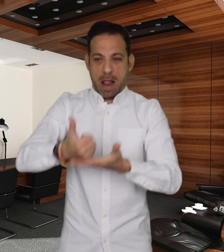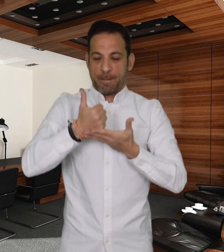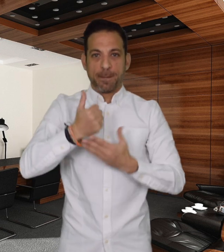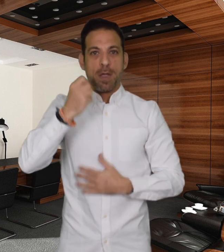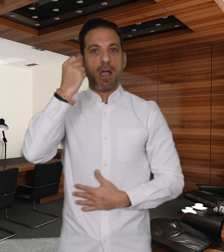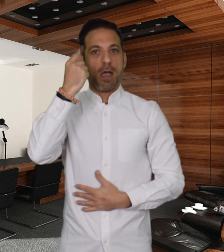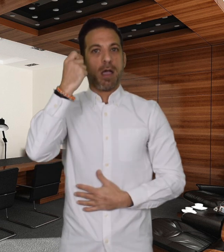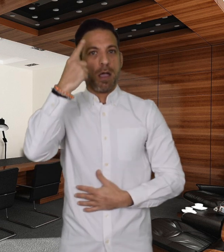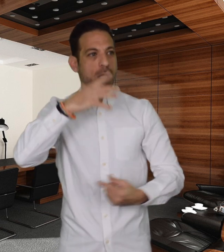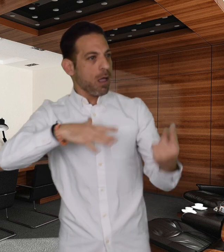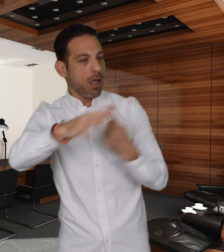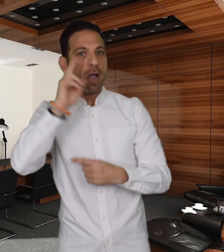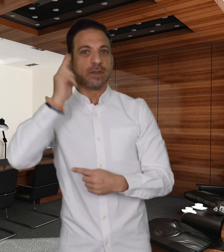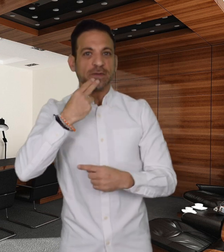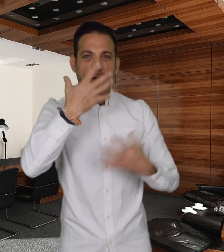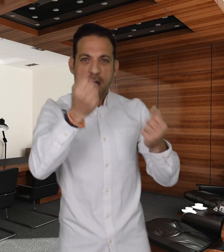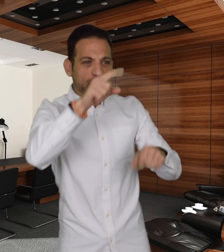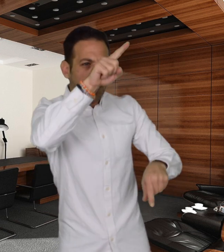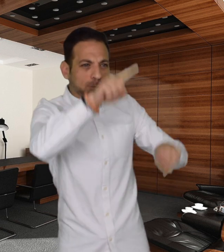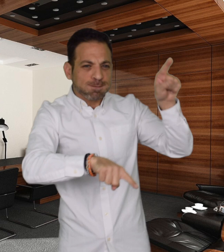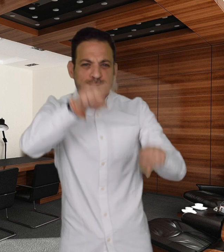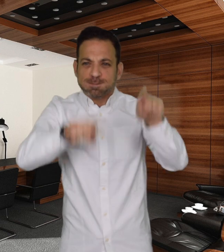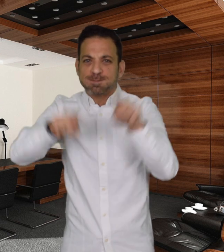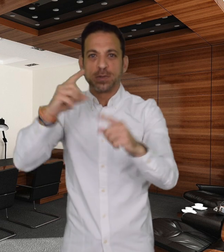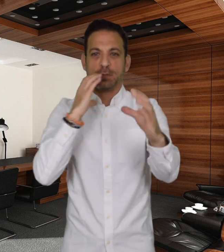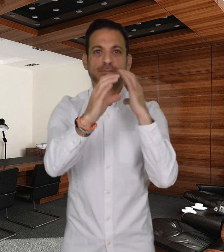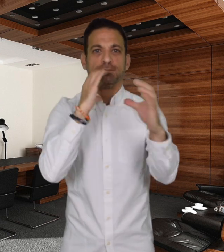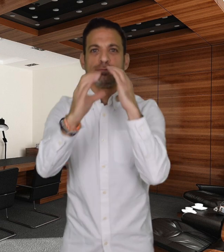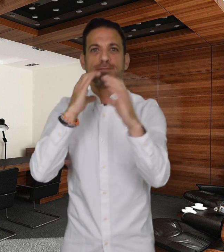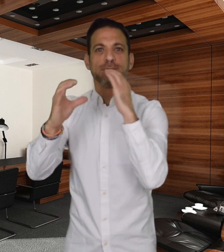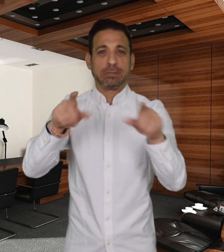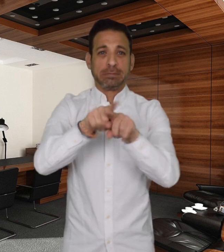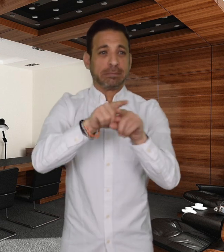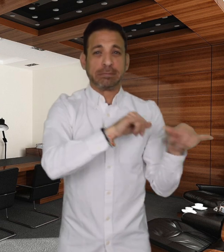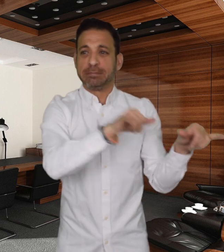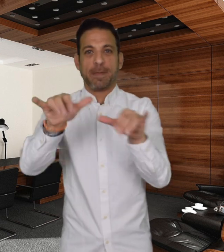communication needs amongst Deaf people. At the end of the course,